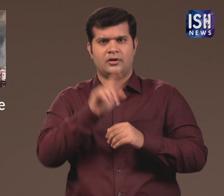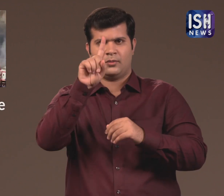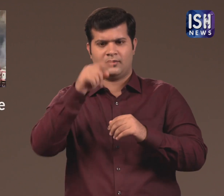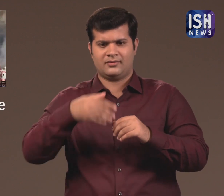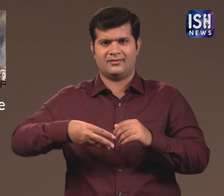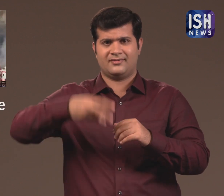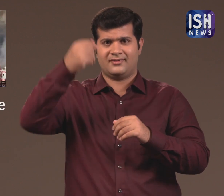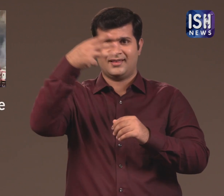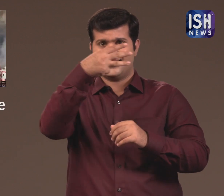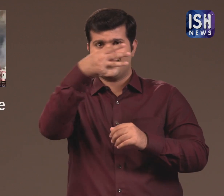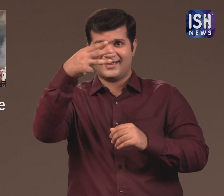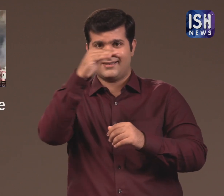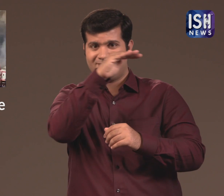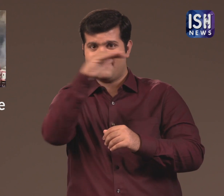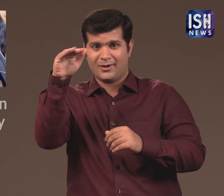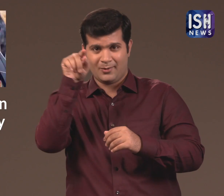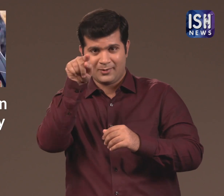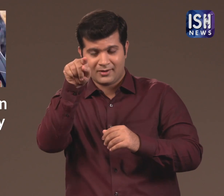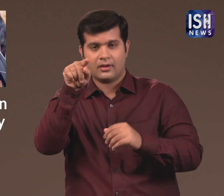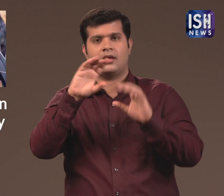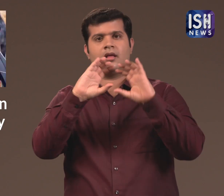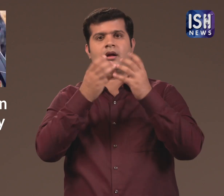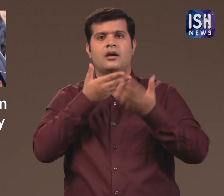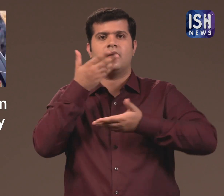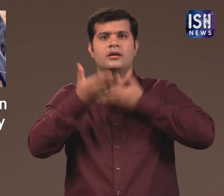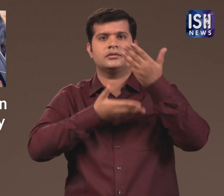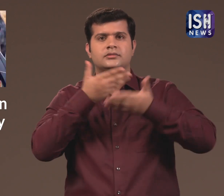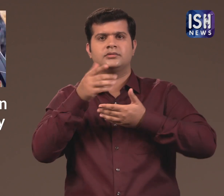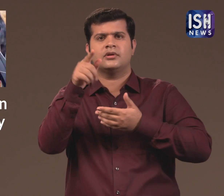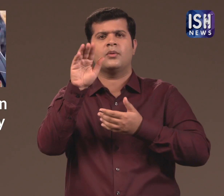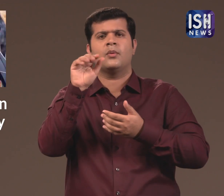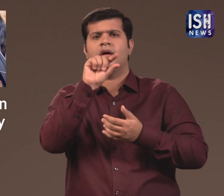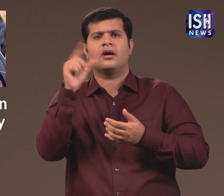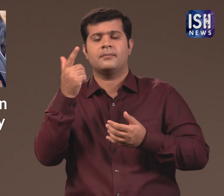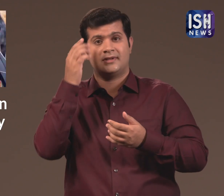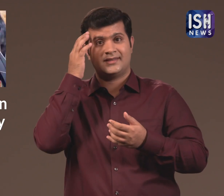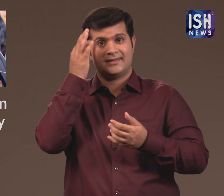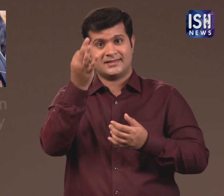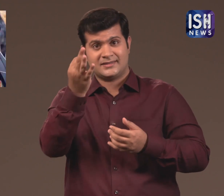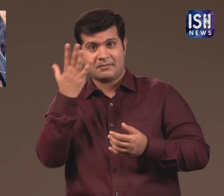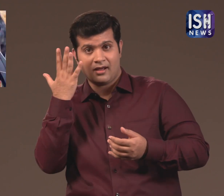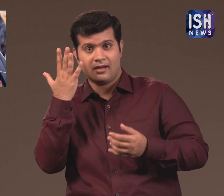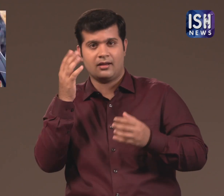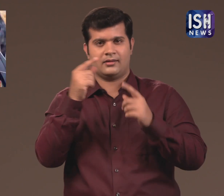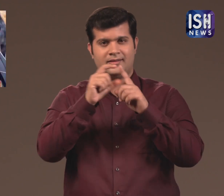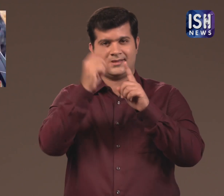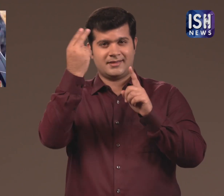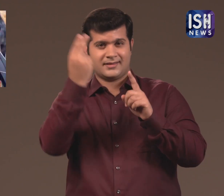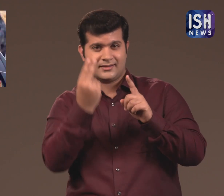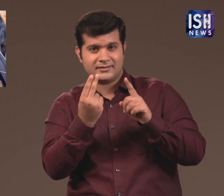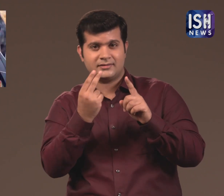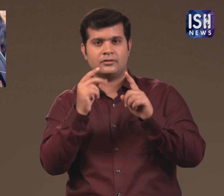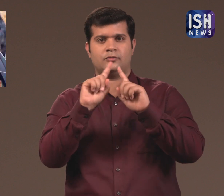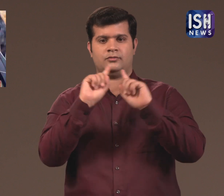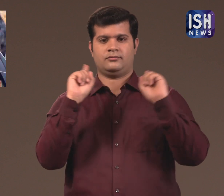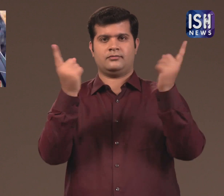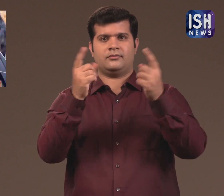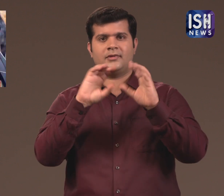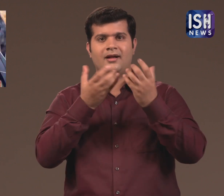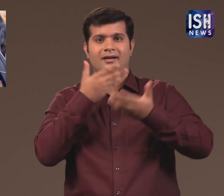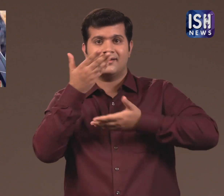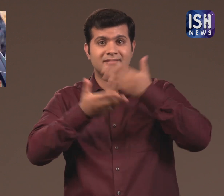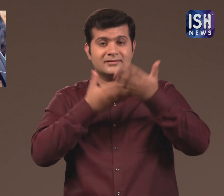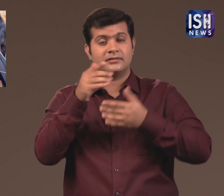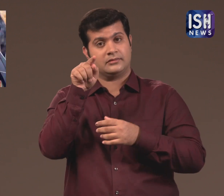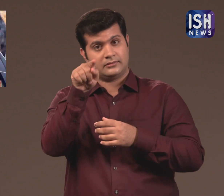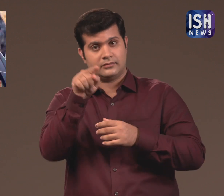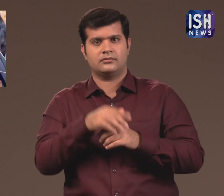On the third floor there was a coaching class called Smart Design Studio.